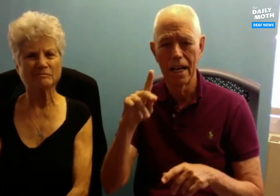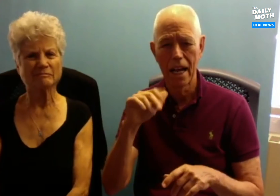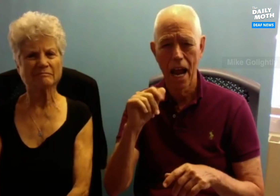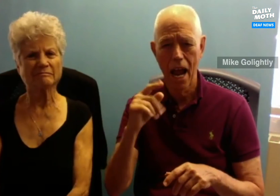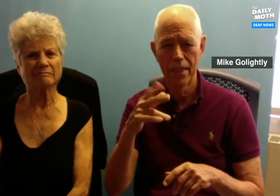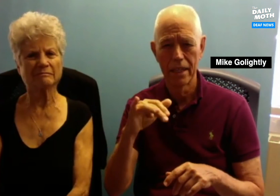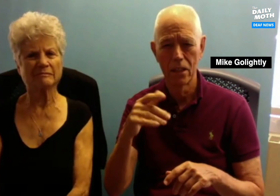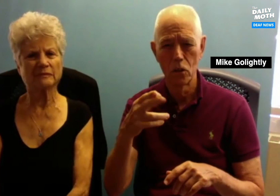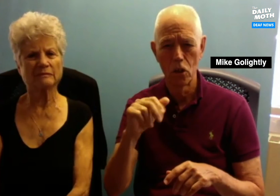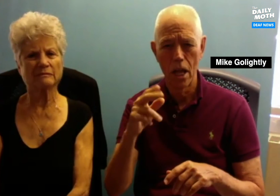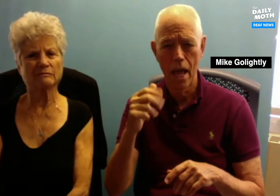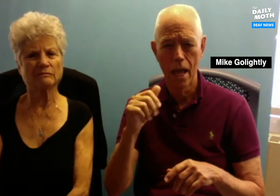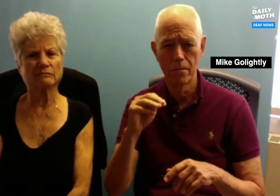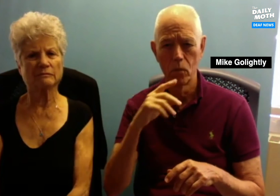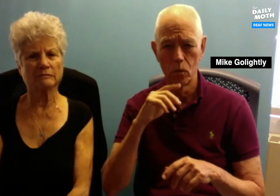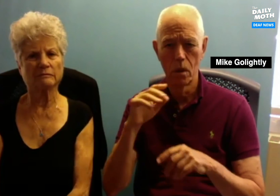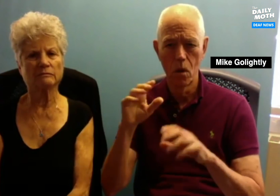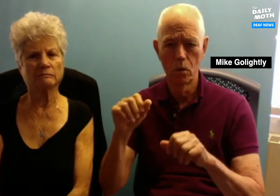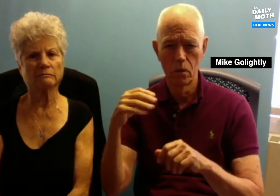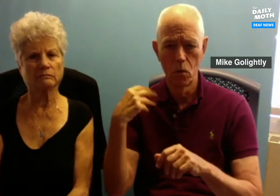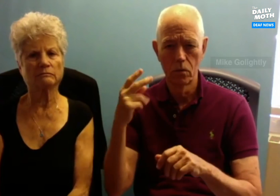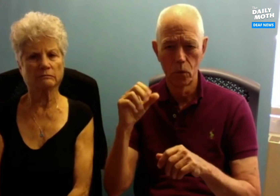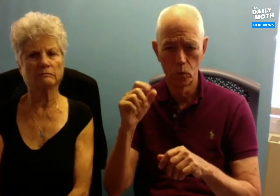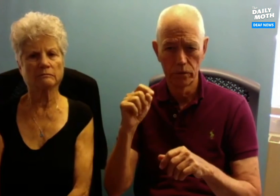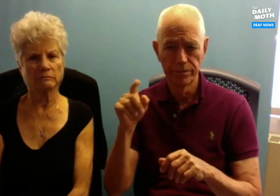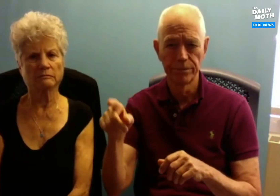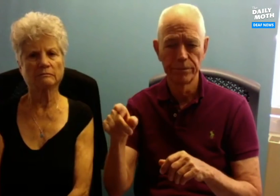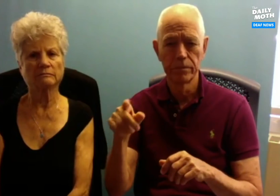Kathy Graham, who owned The Washington Post,